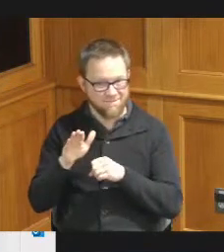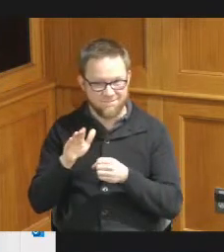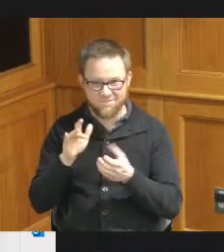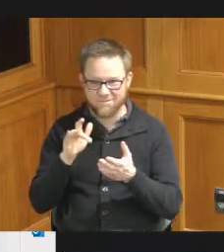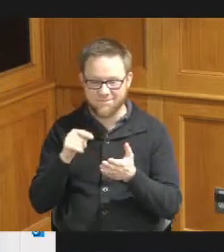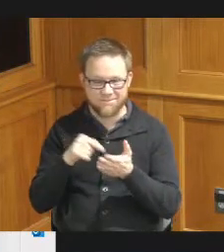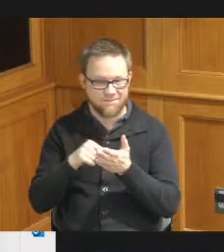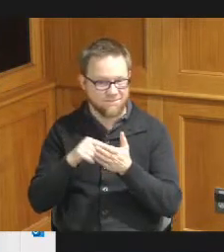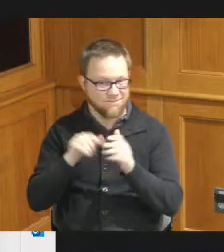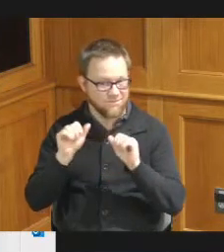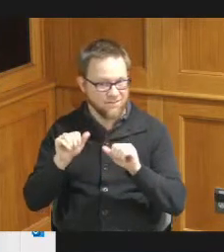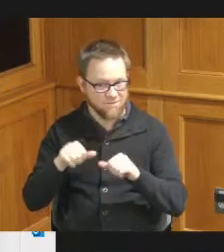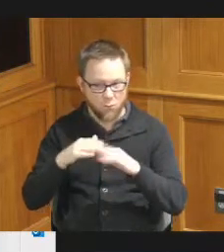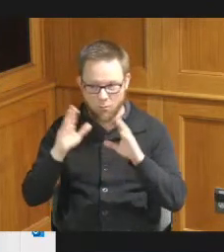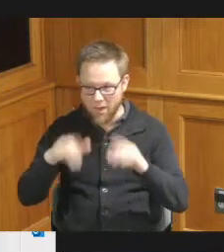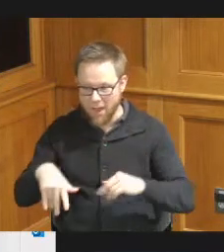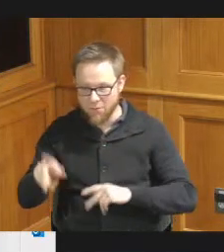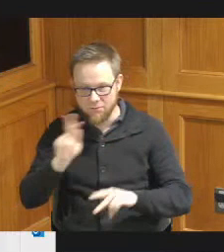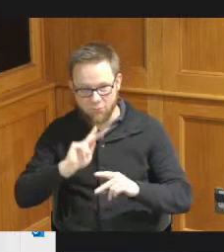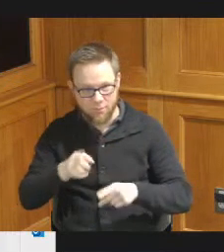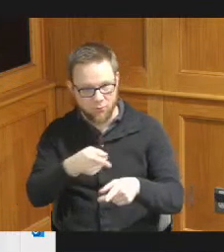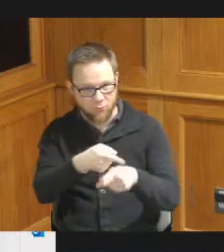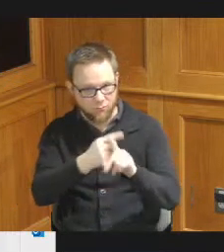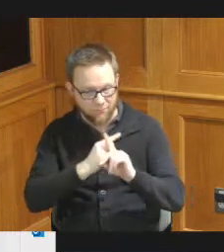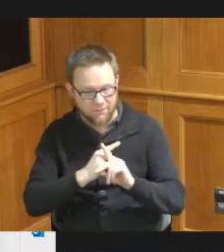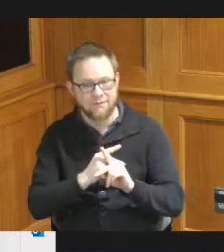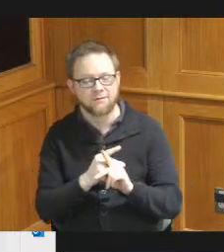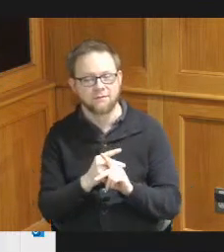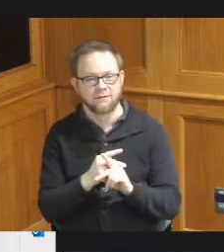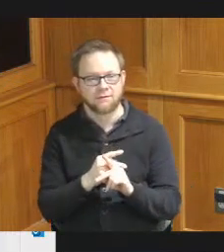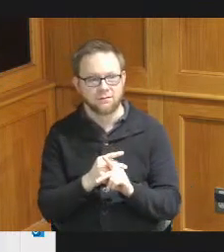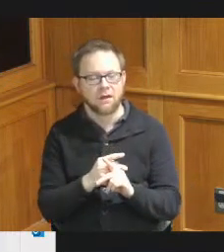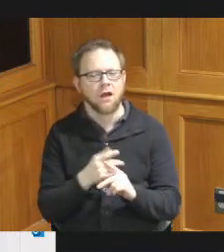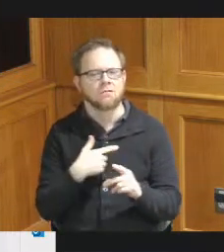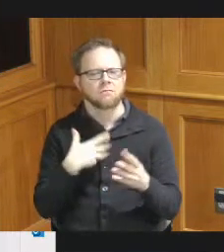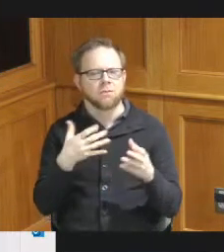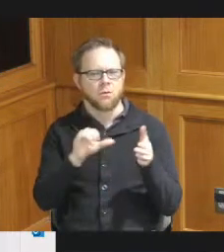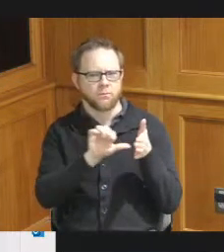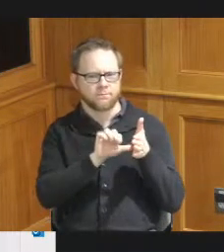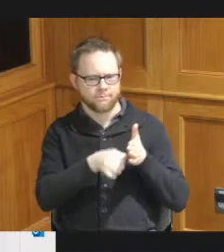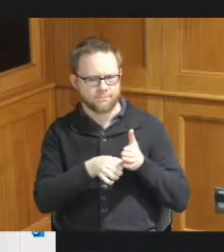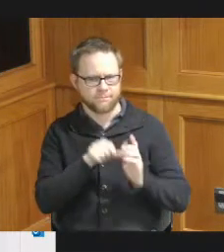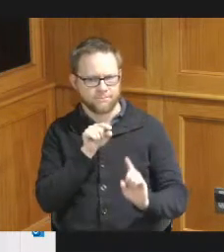housing units for all qualifying populations and I do want to note that all the shelters